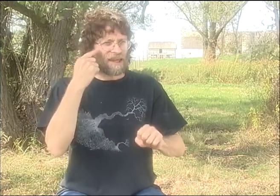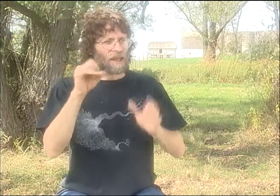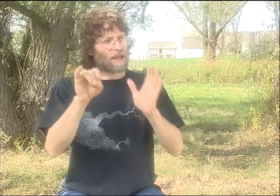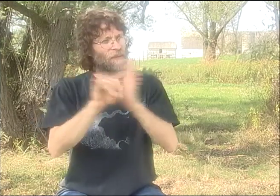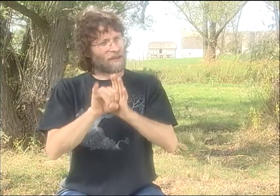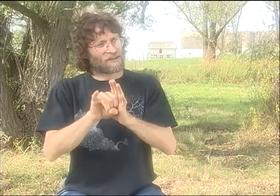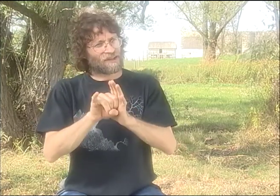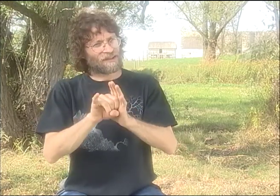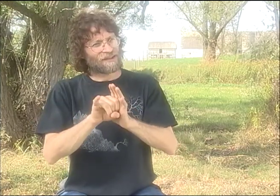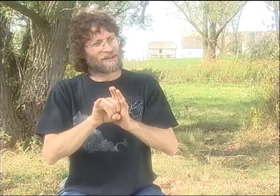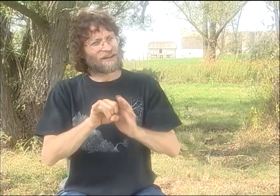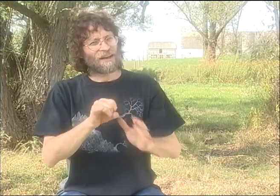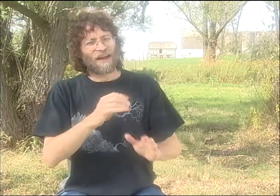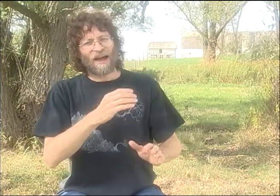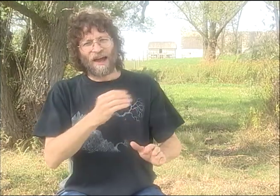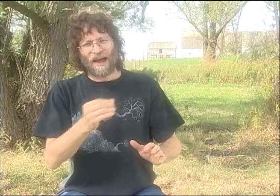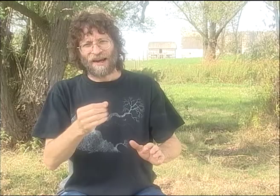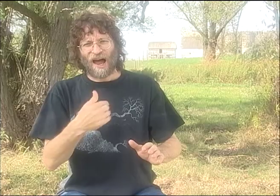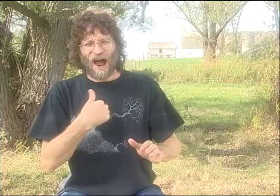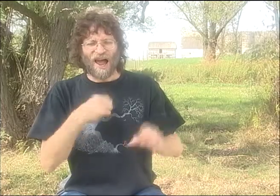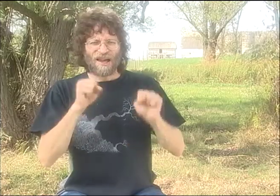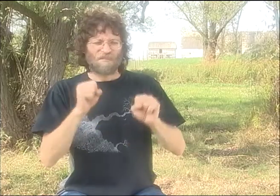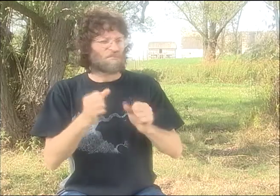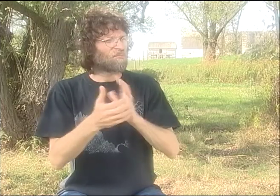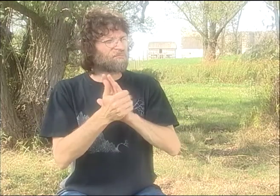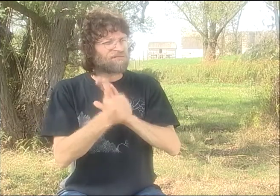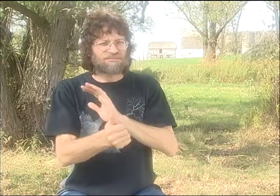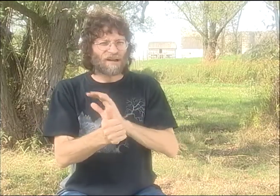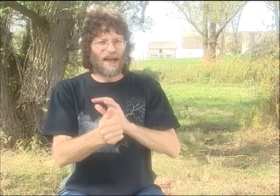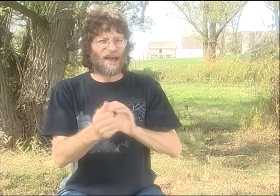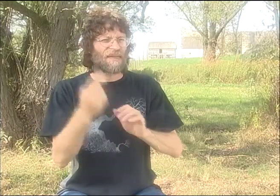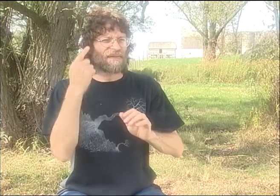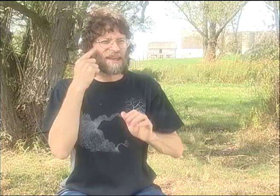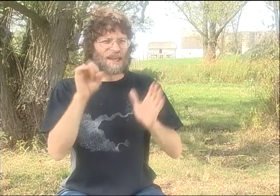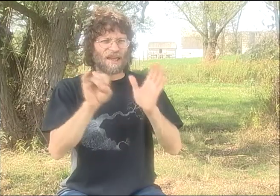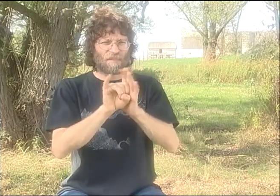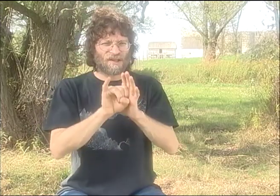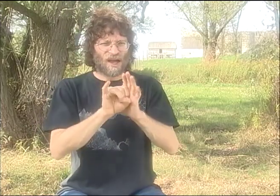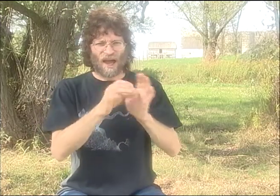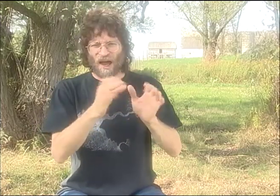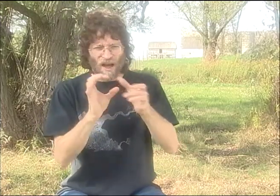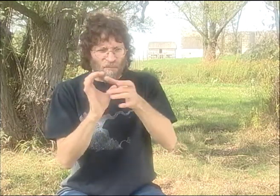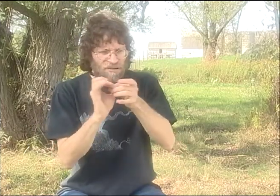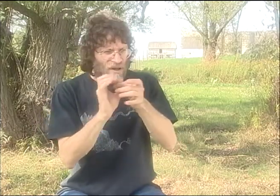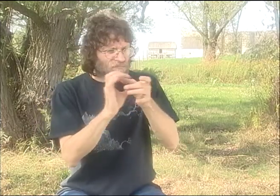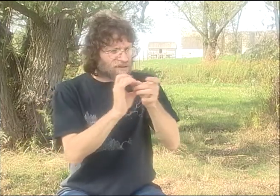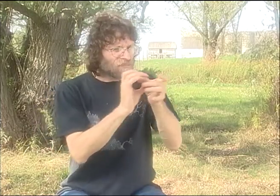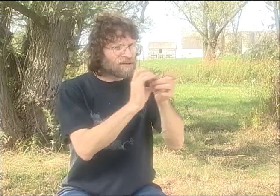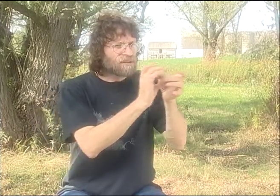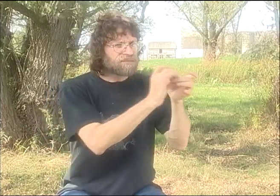BUT WHAT I CAN DO IS THINK IN IMAGES, EVEN IF I CAN'T DO THEM MYSELF.